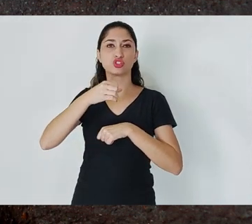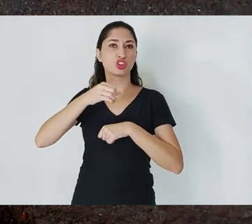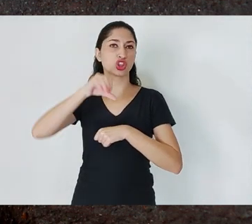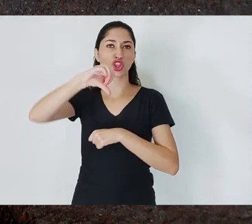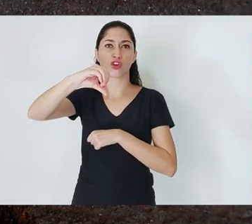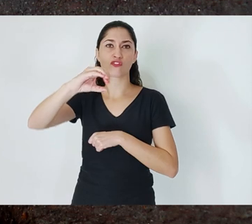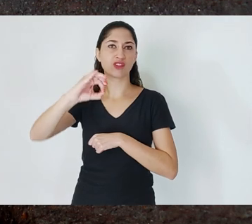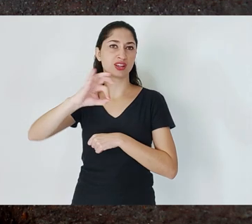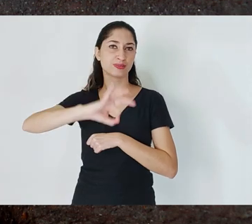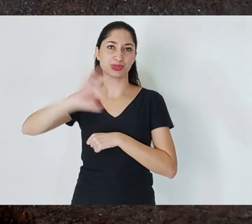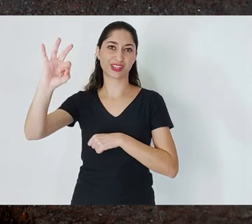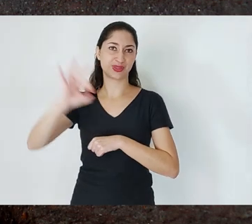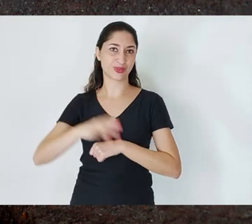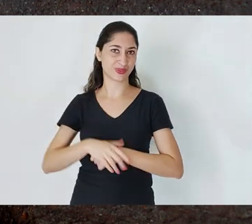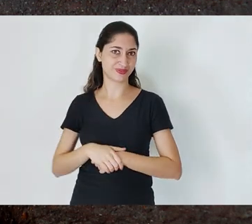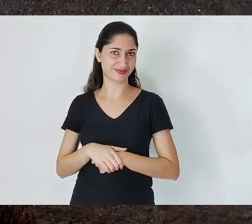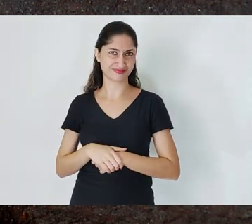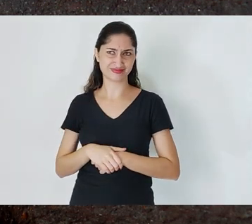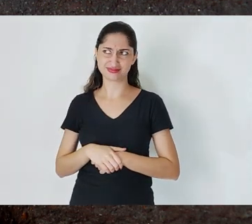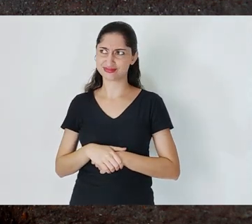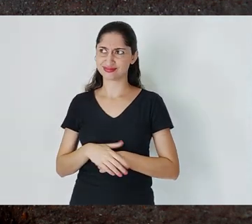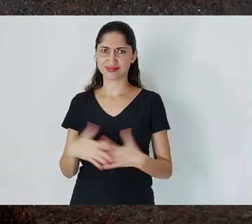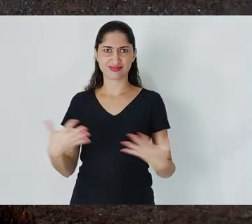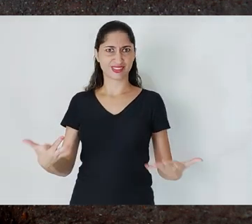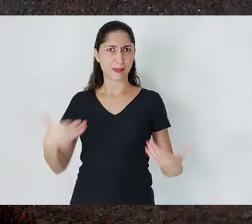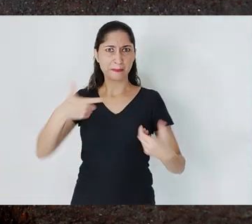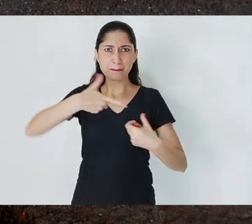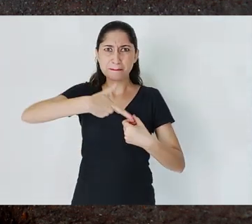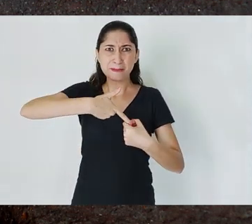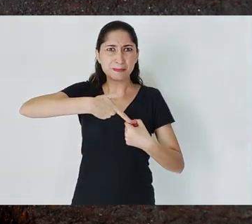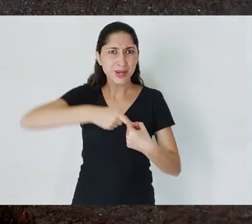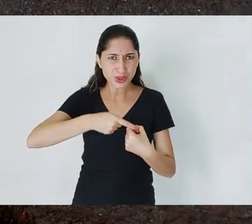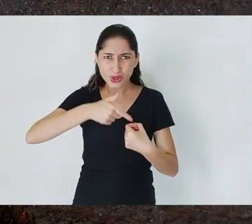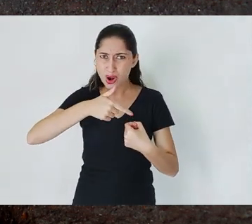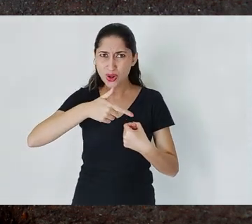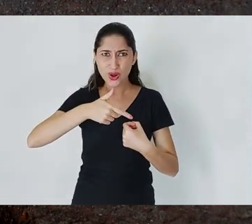Not even Saudi Arabia's oil is as profitable as